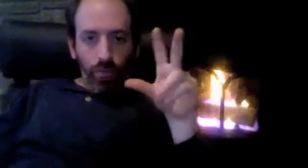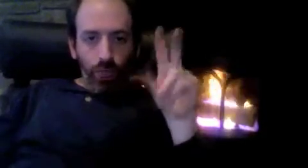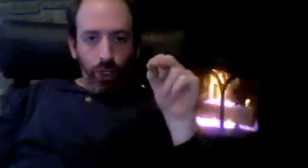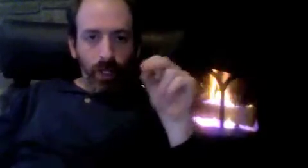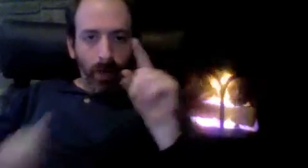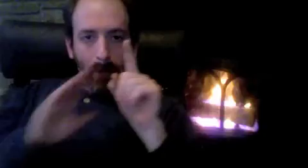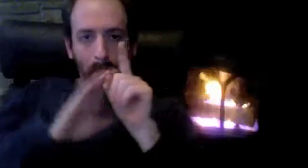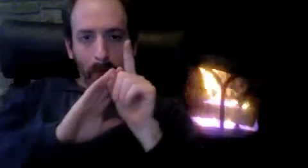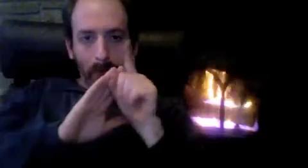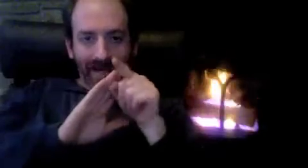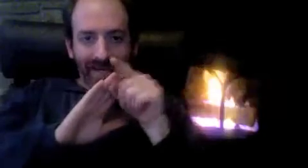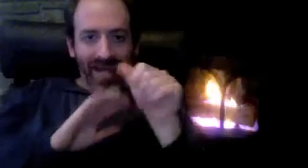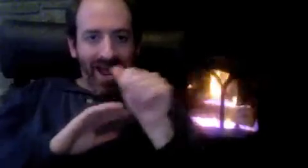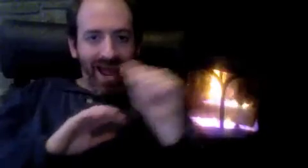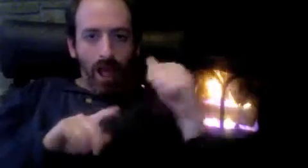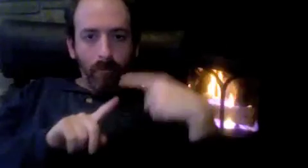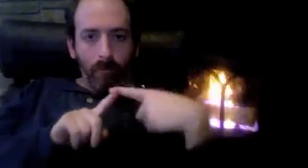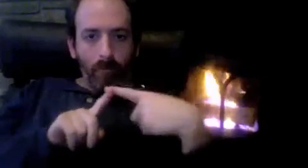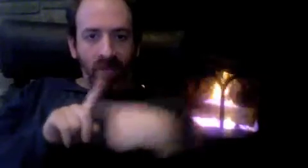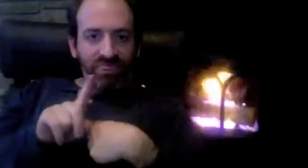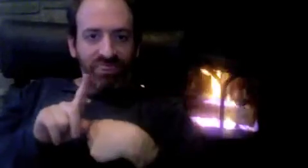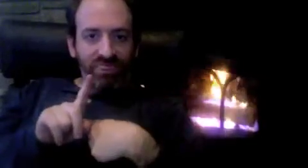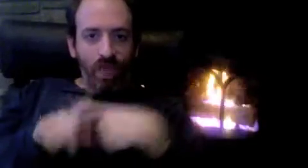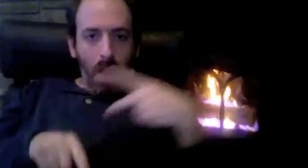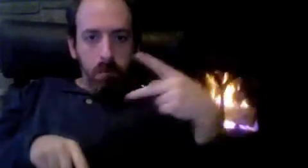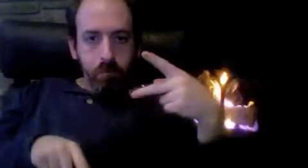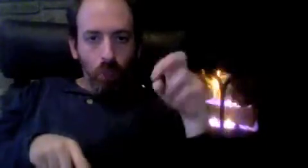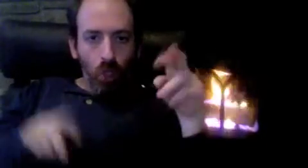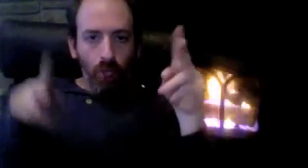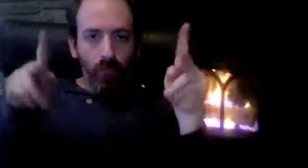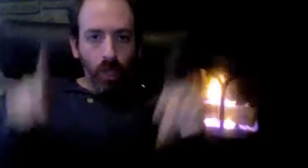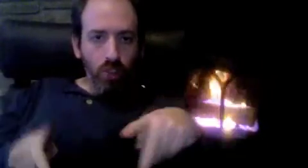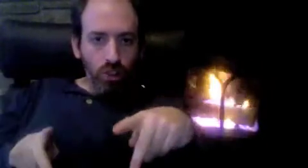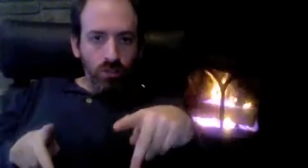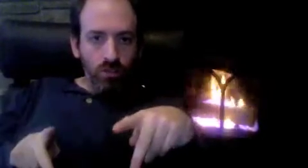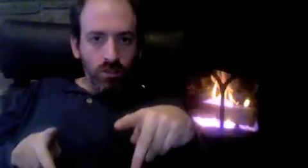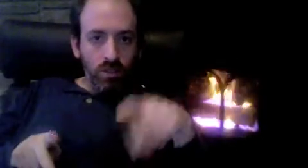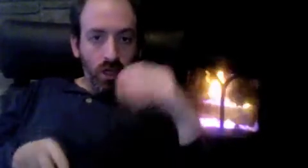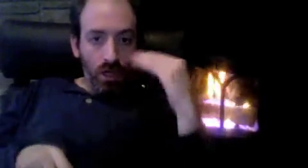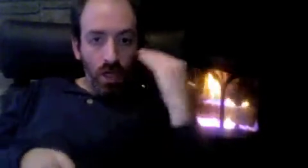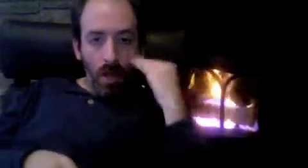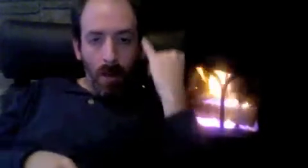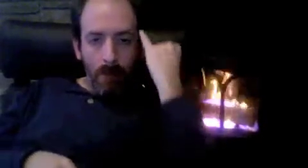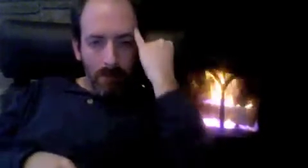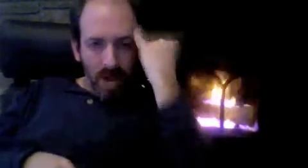They are limiting 30 minutes of VRS per month for each person at Europe.